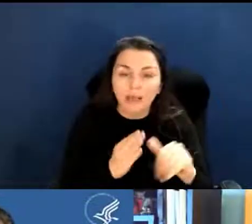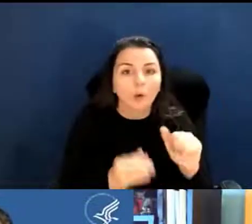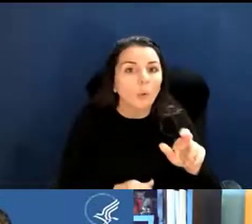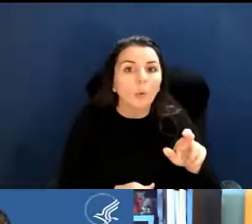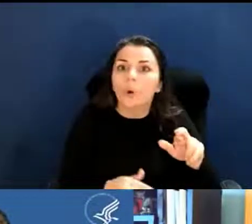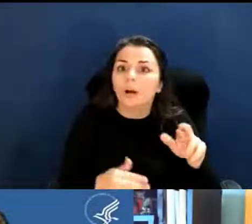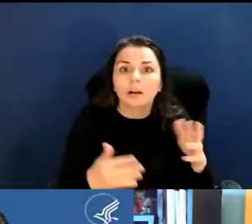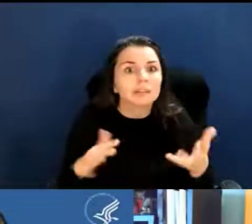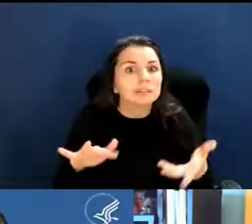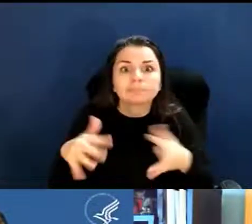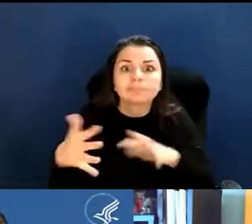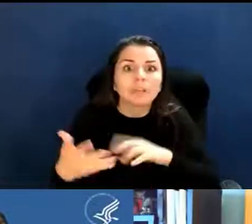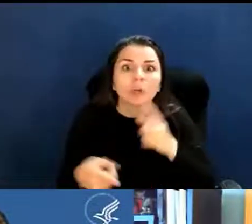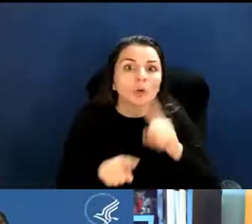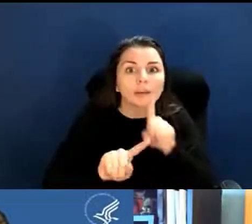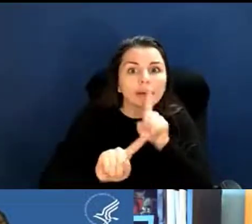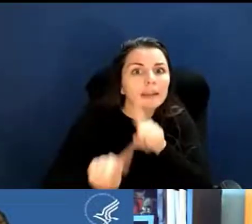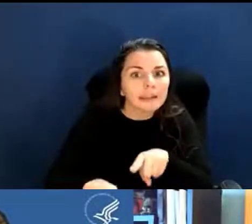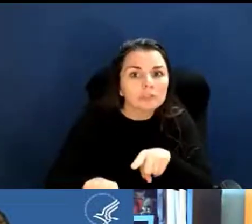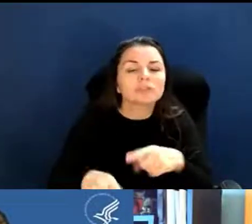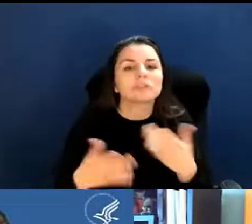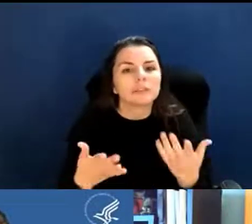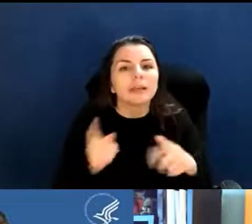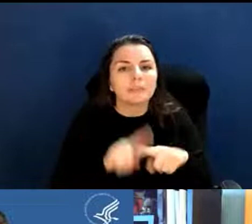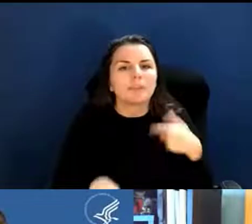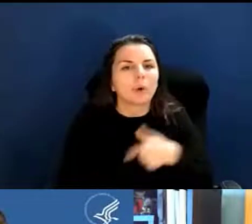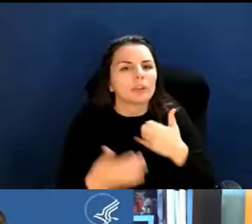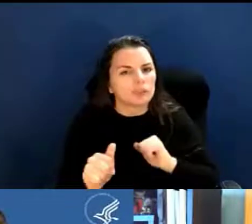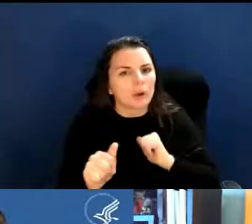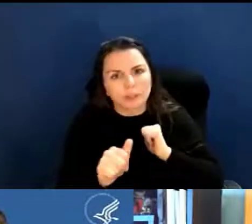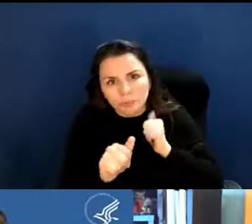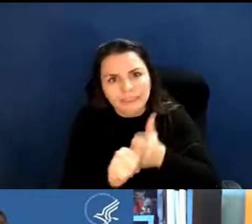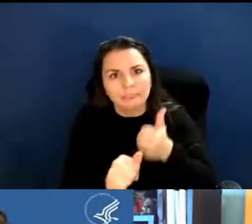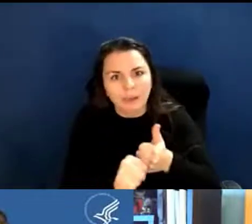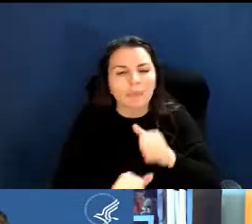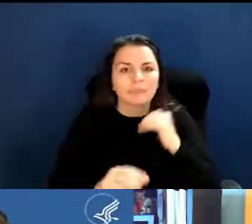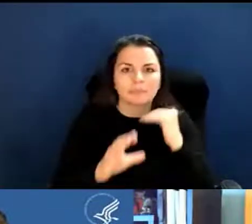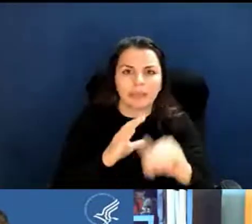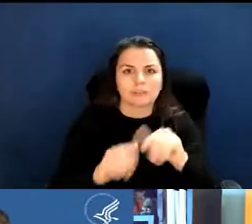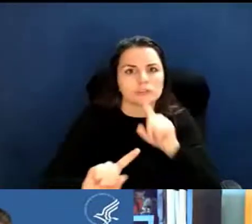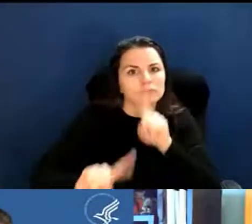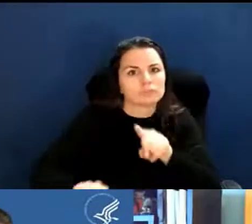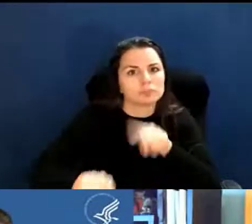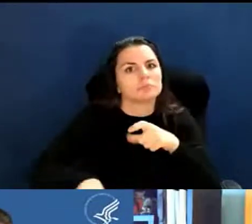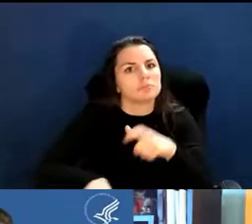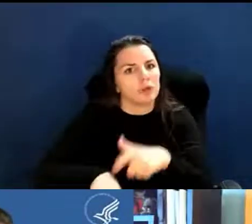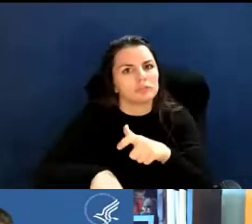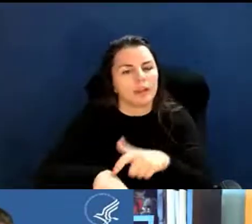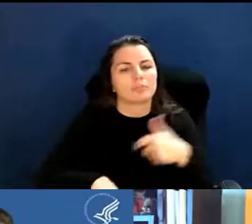but we're always try to respond in a timely manner. April Harrison: Okay.